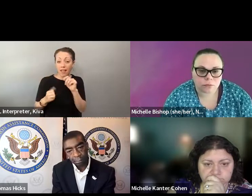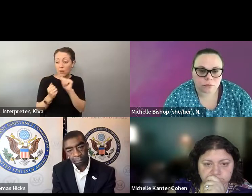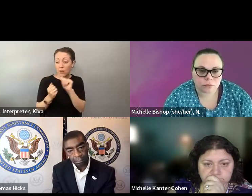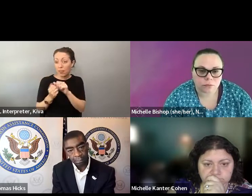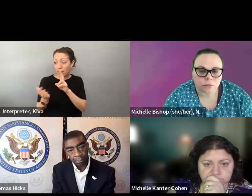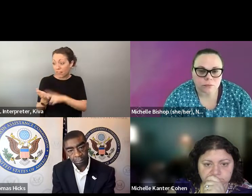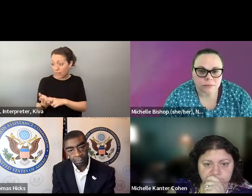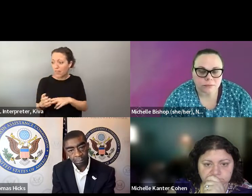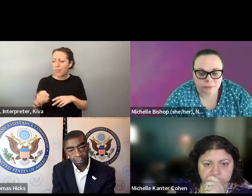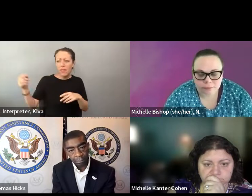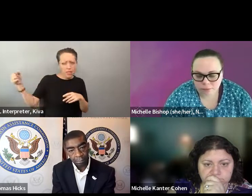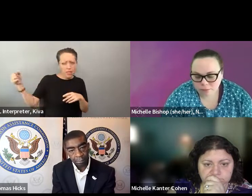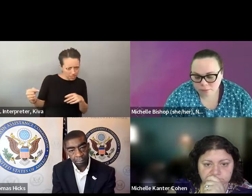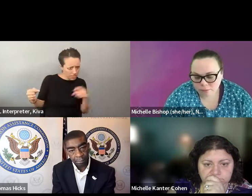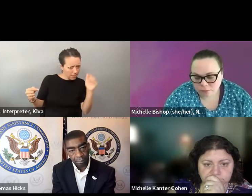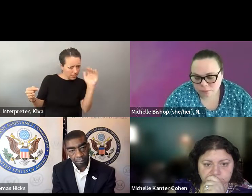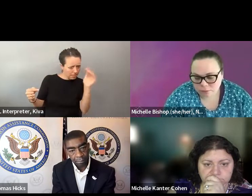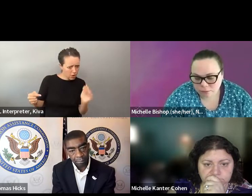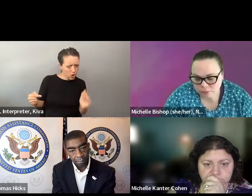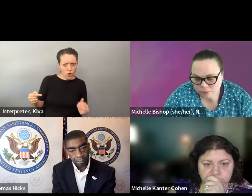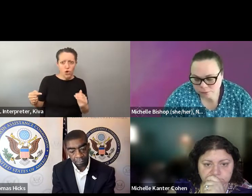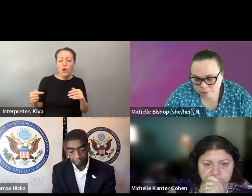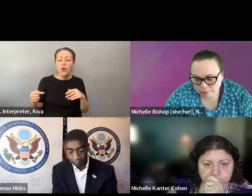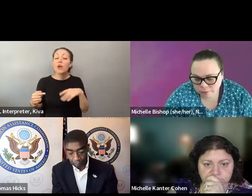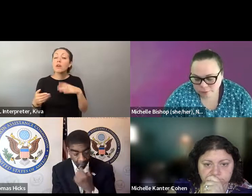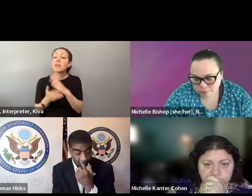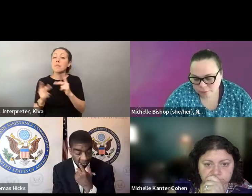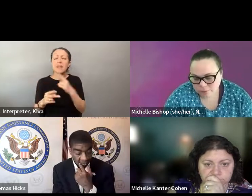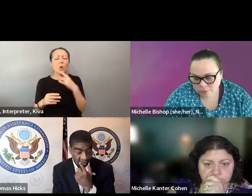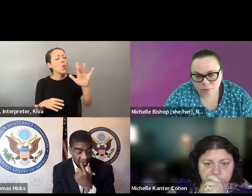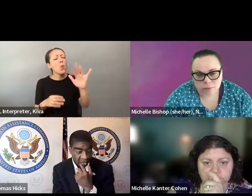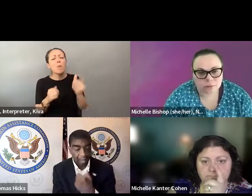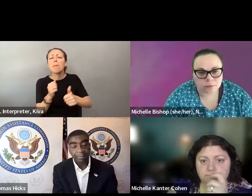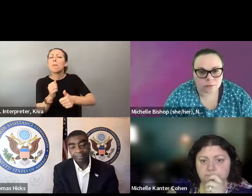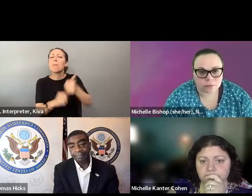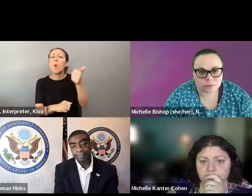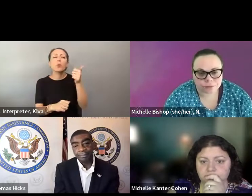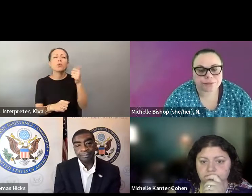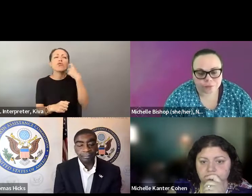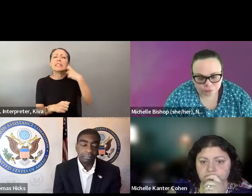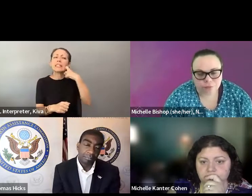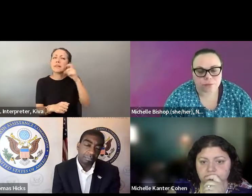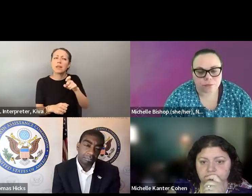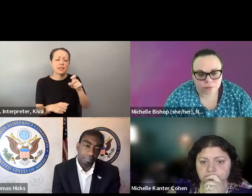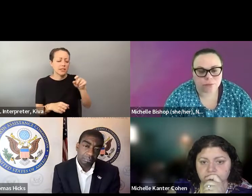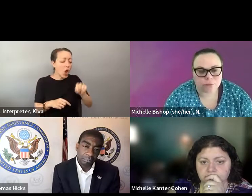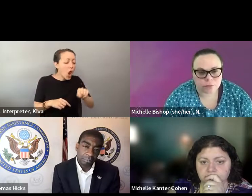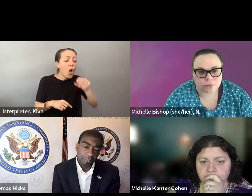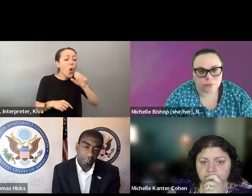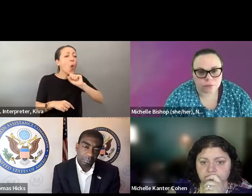there have been a lot of issues relating to signatures, Supervisors of elections typically have multiple signatures on file, whether you've signed a petition, whether you know you did you signed the tablet to the dhsm V office and they can compare those and there have been office and they can compare those. And there have been efforts to restrict their ability to, you know, either just use the most recent one or only use a wet signature